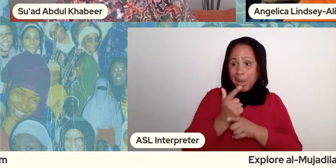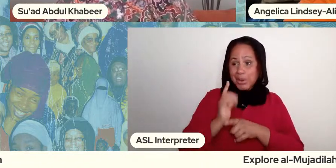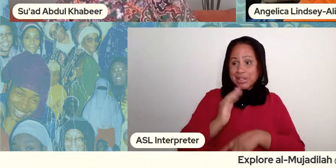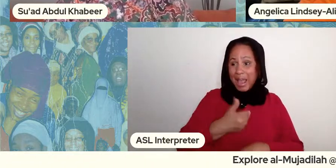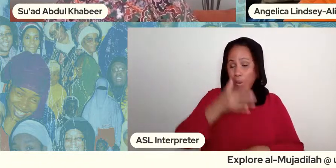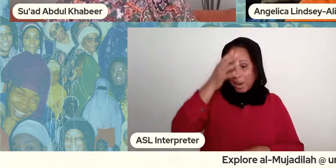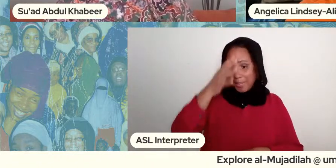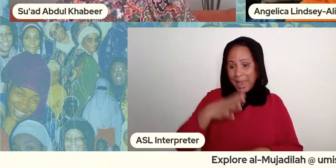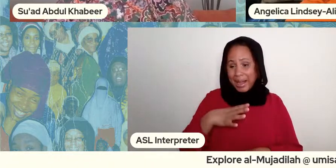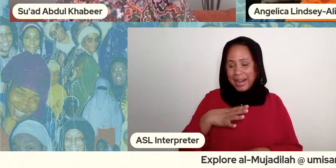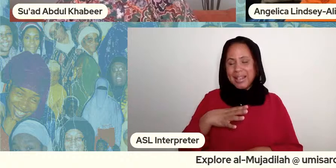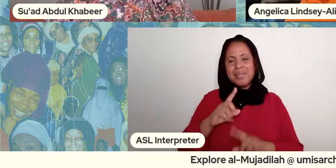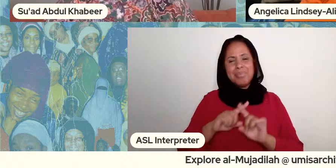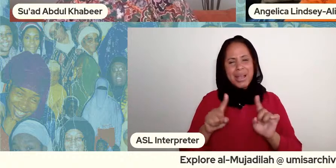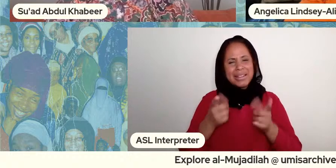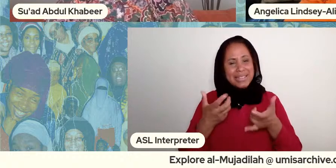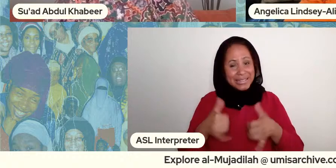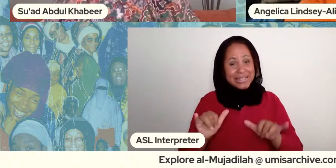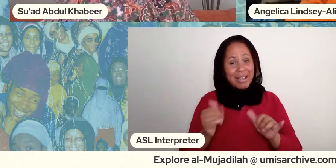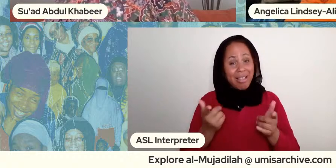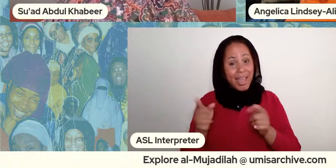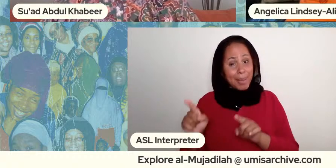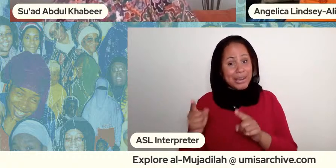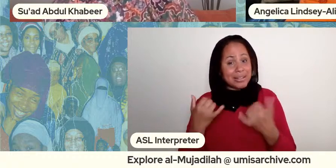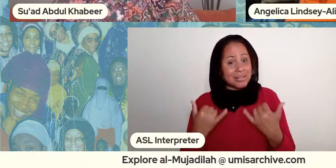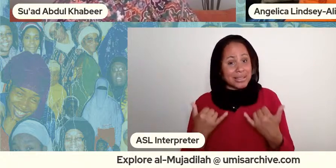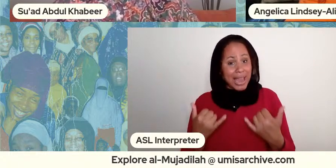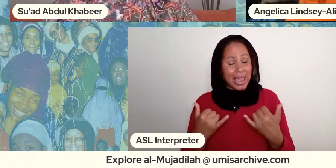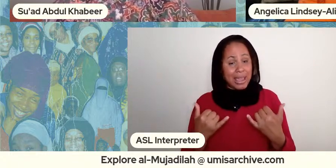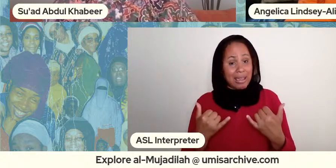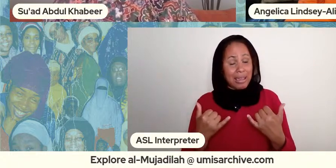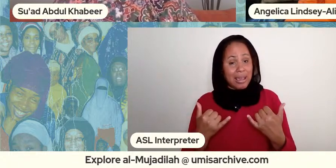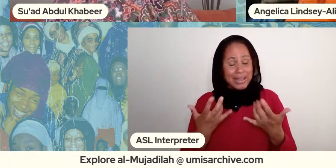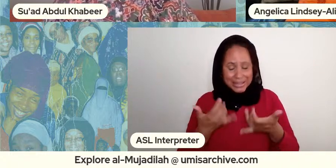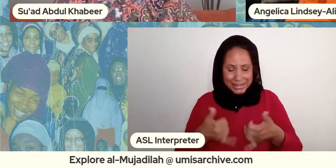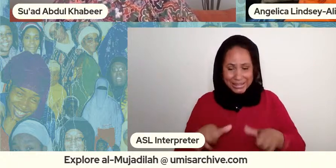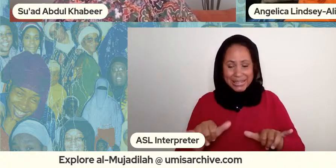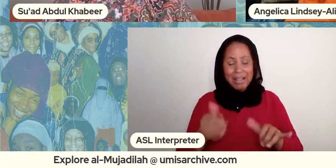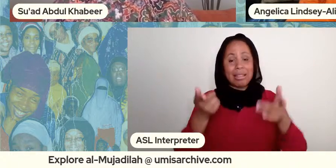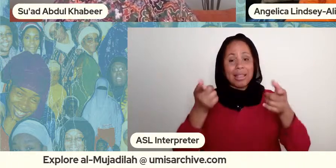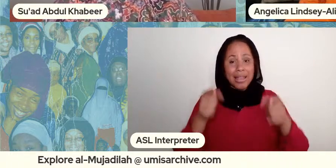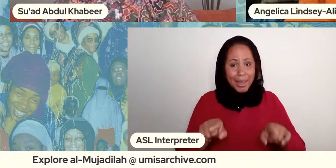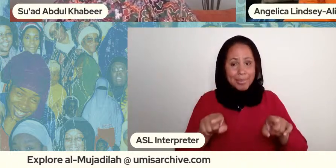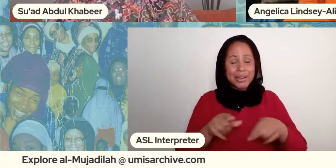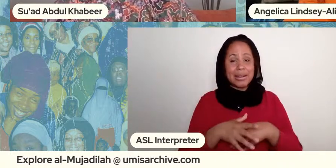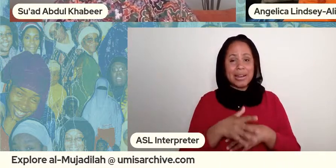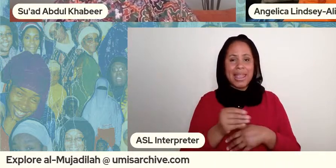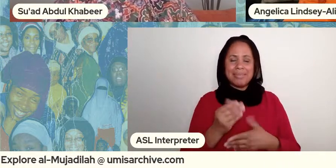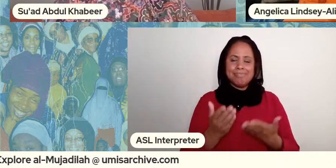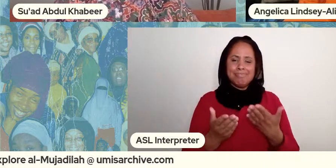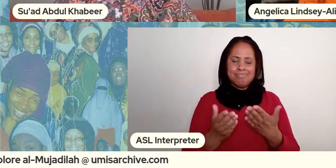but it's still happening you know you know it's still happening um and it made me it made me